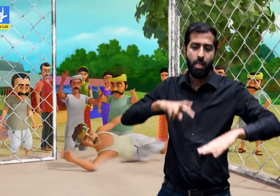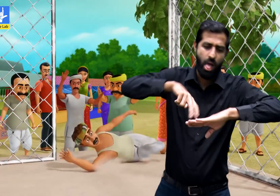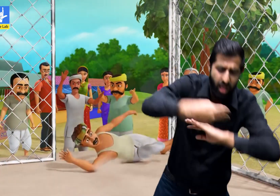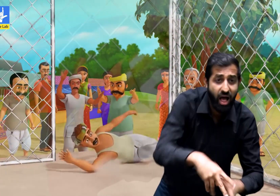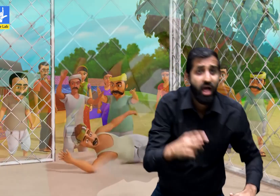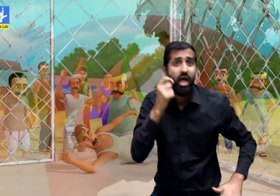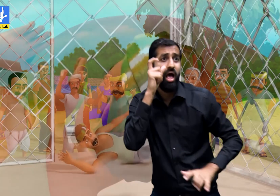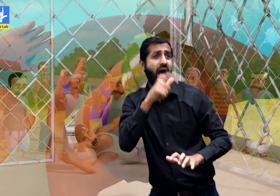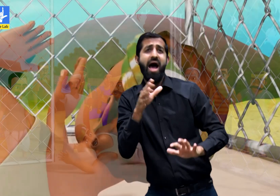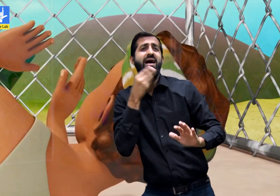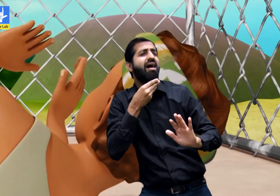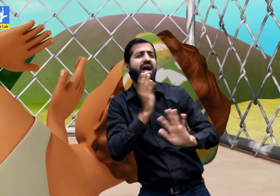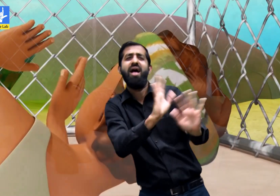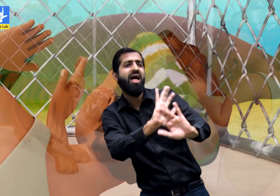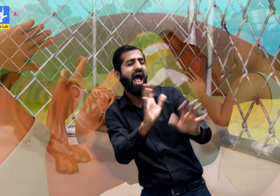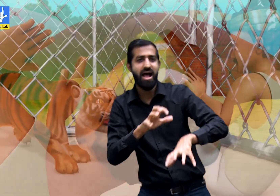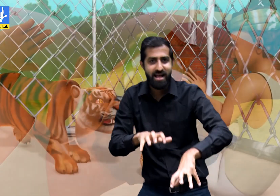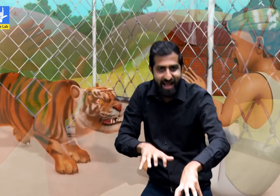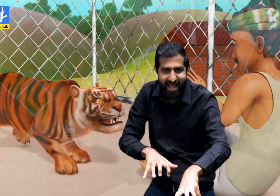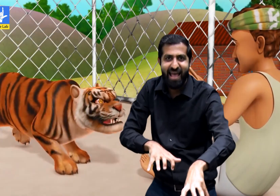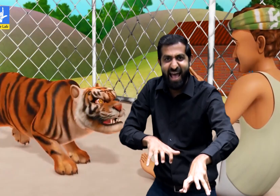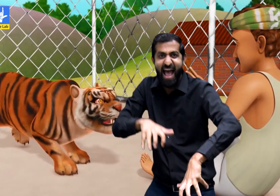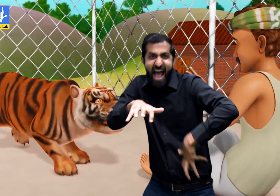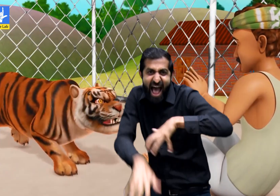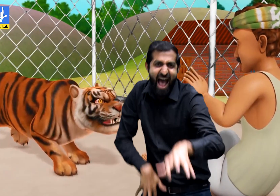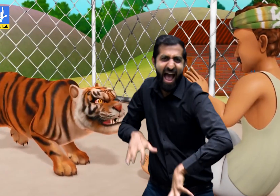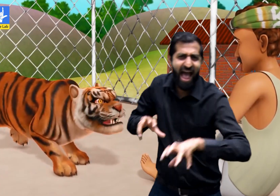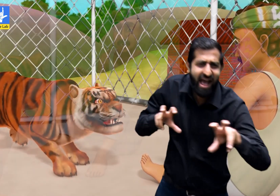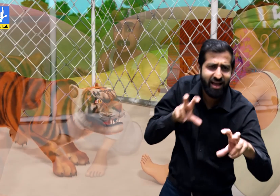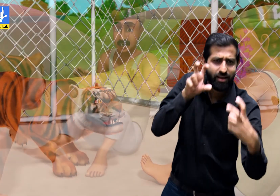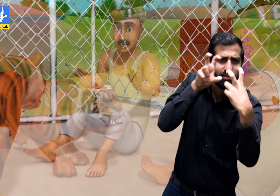and he fell down. He begged to be let free but they left him there.